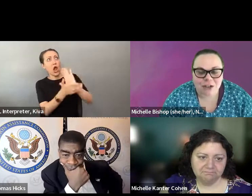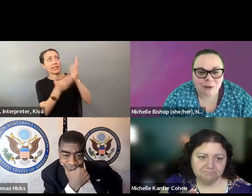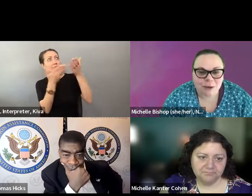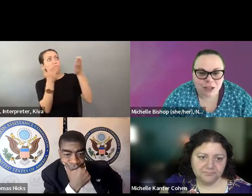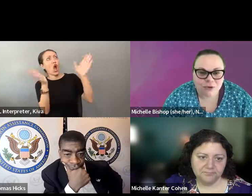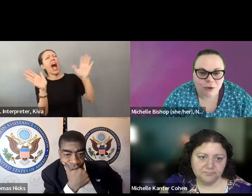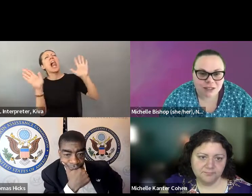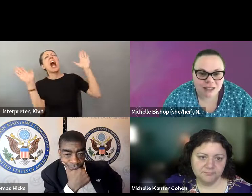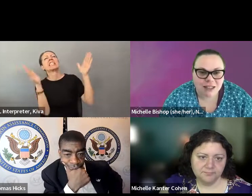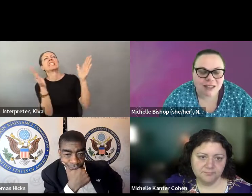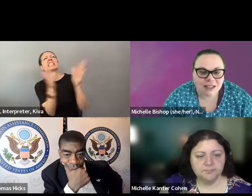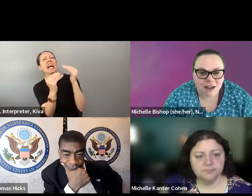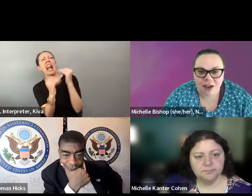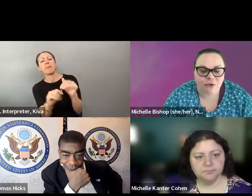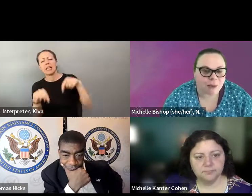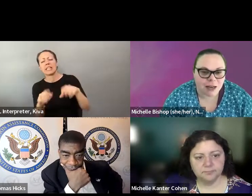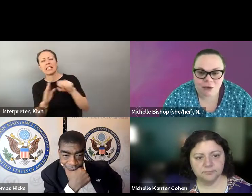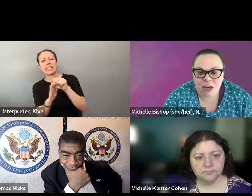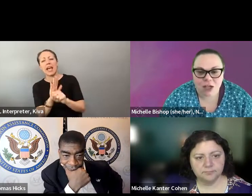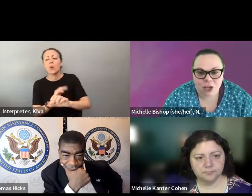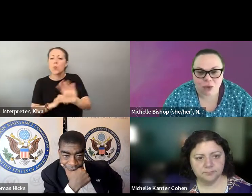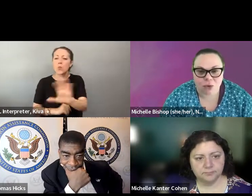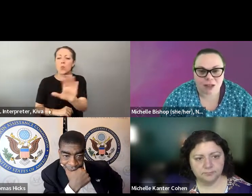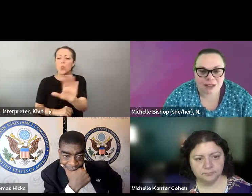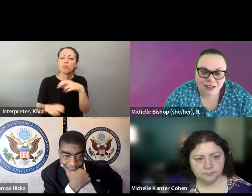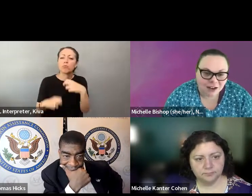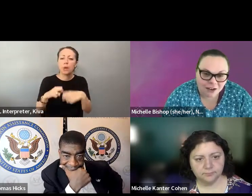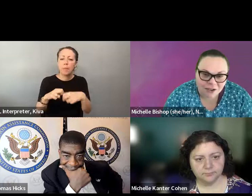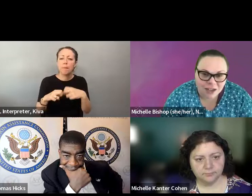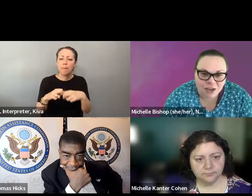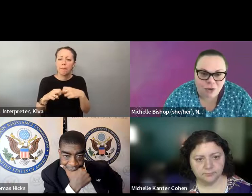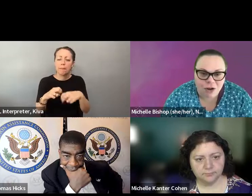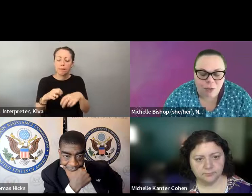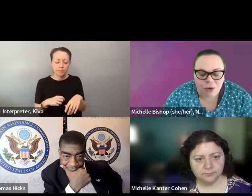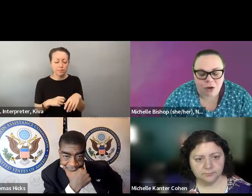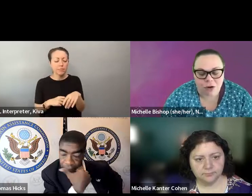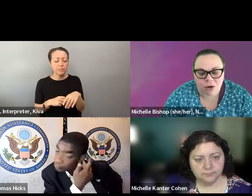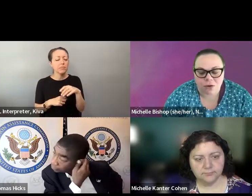perspective happening in the States are these attempts to further restrict federally protected rights, and that is, that is an issue. and that is -- that is an issue. Michelle talked Michelle talks about the right to voter assistance from Anyone you.